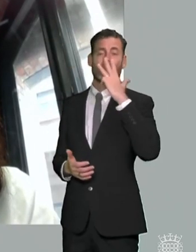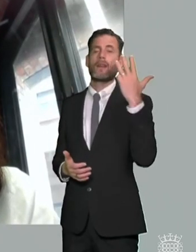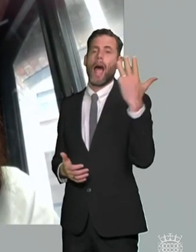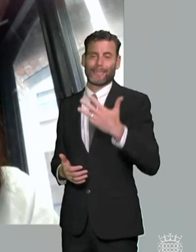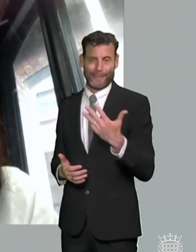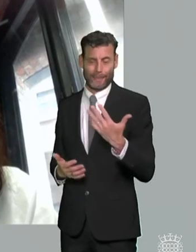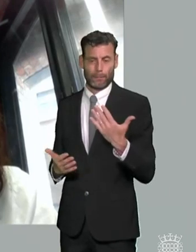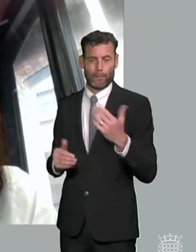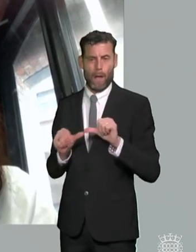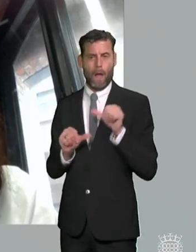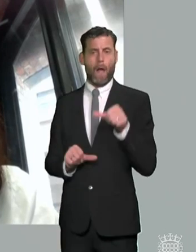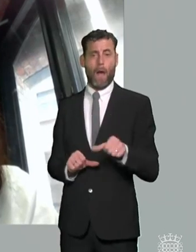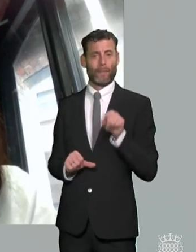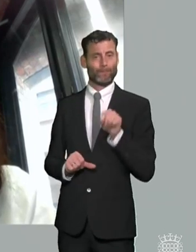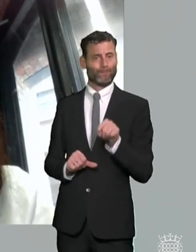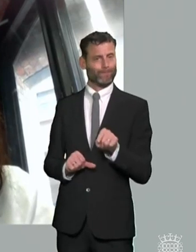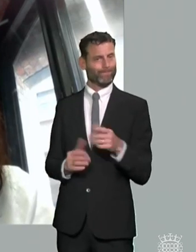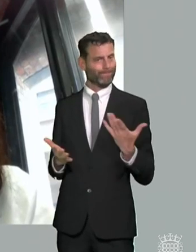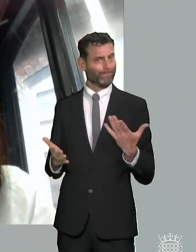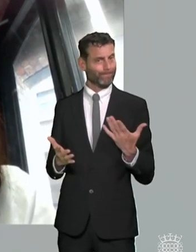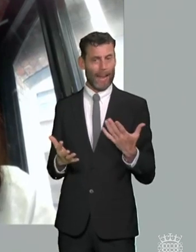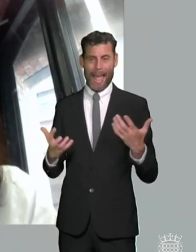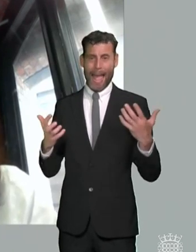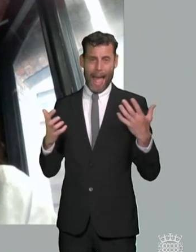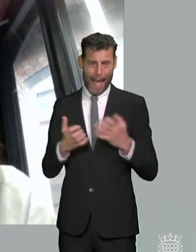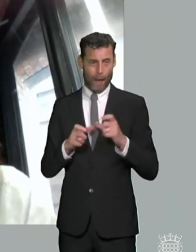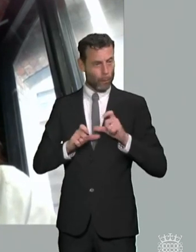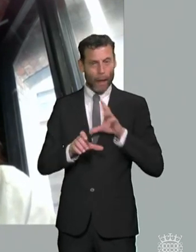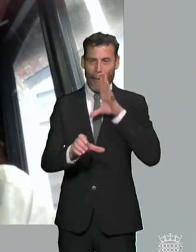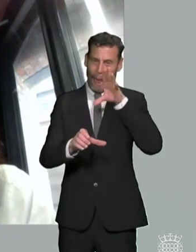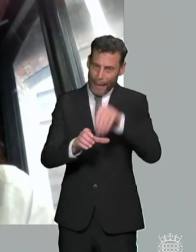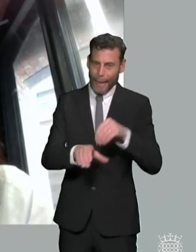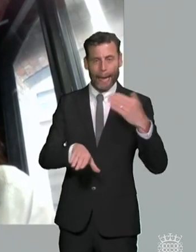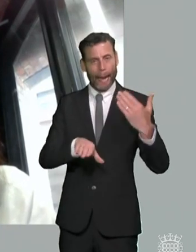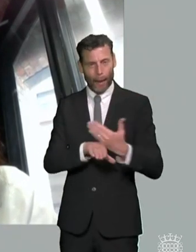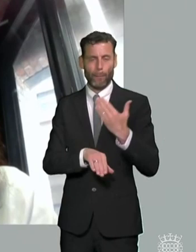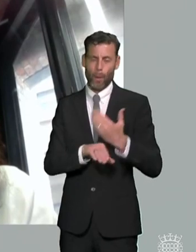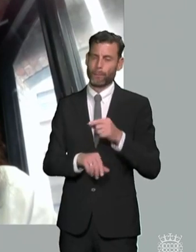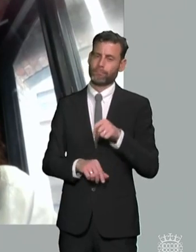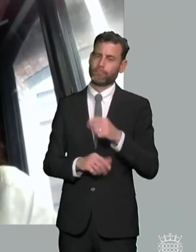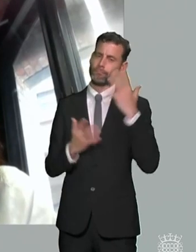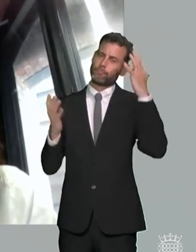engagement with with some of the systems um particularly in terms of even the levels of